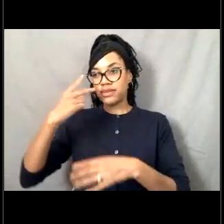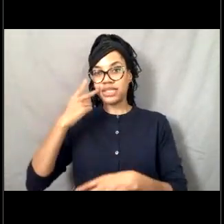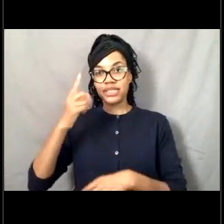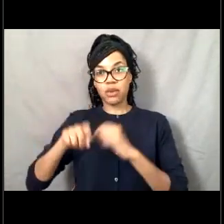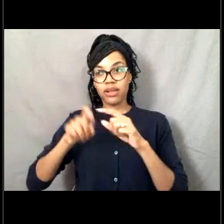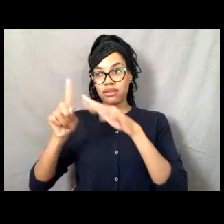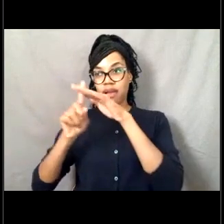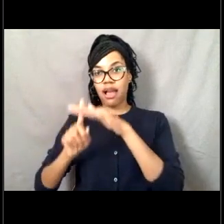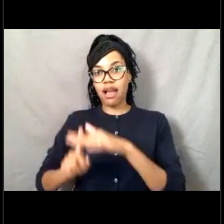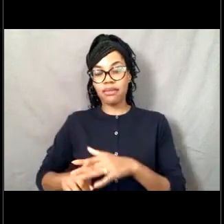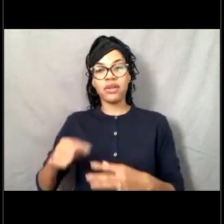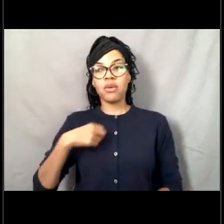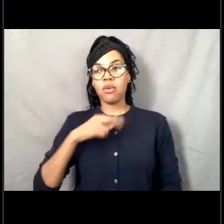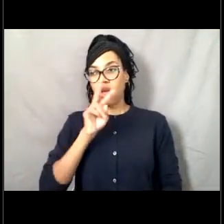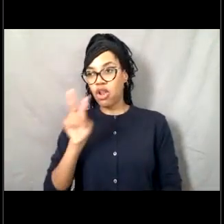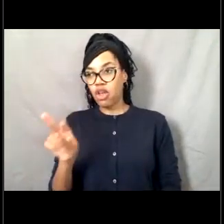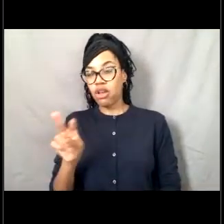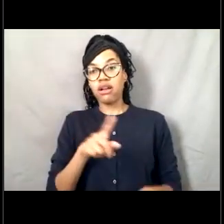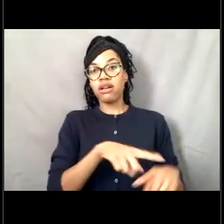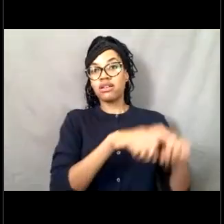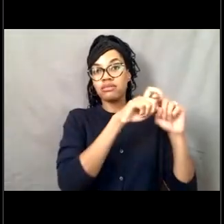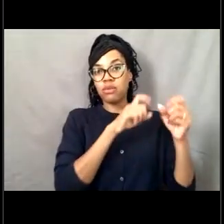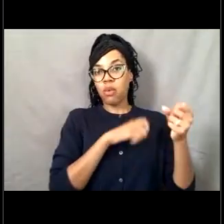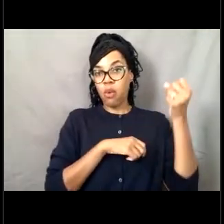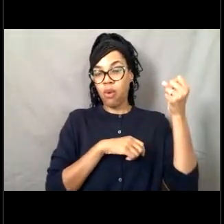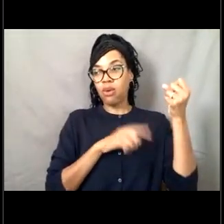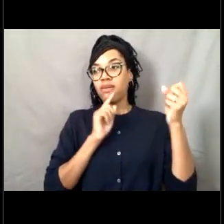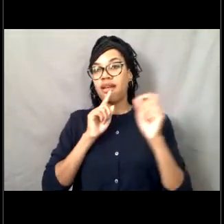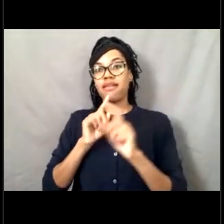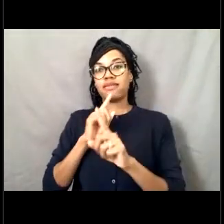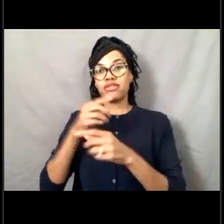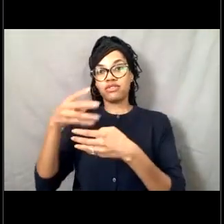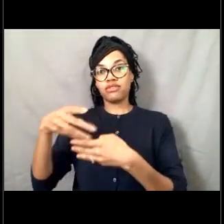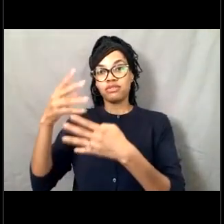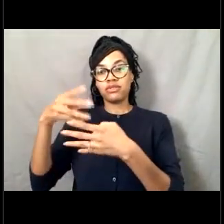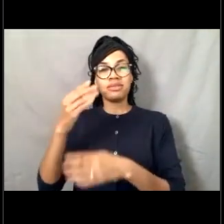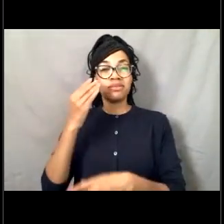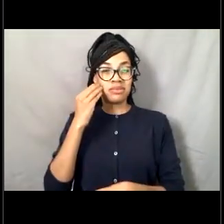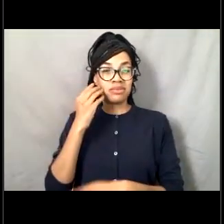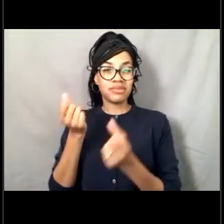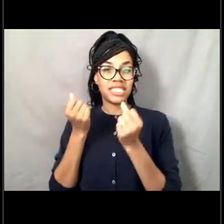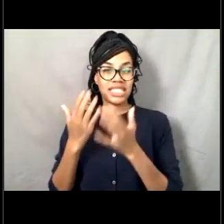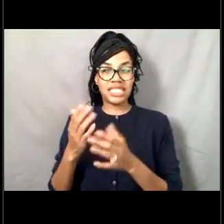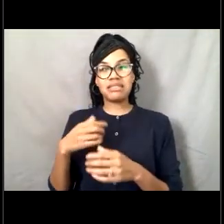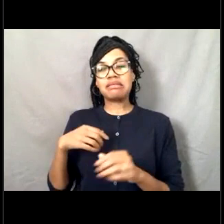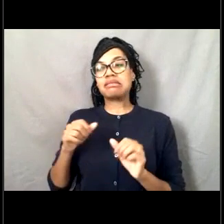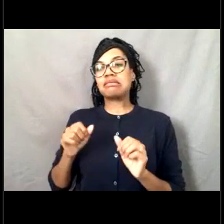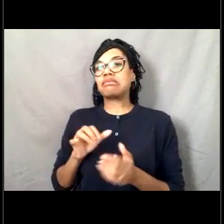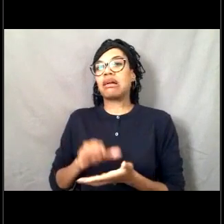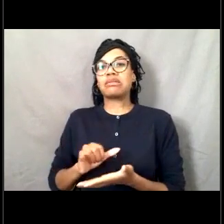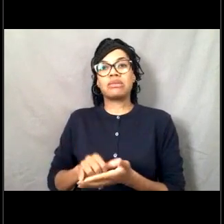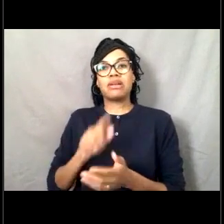She'll stop every now and again and answer a few questions. We might not get to all of the questions but we'll try to answer as many as we can.